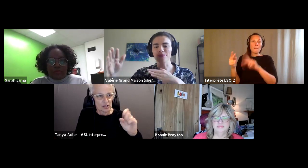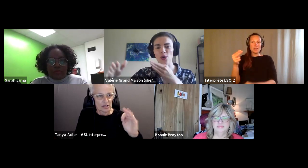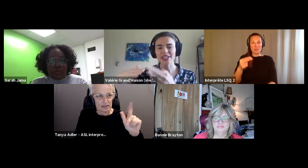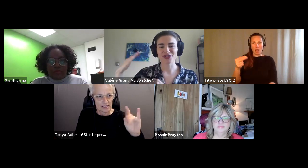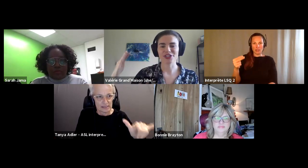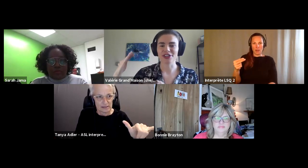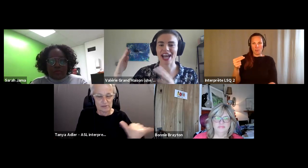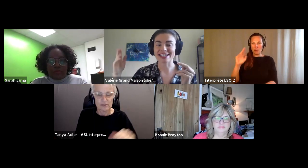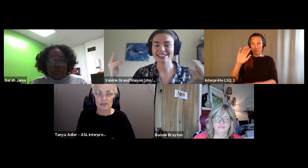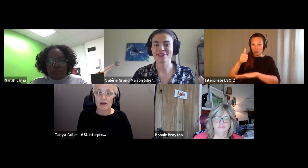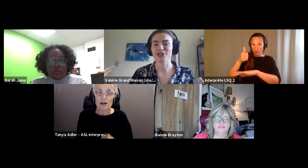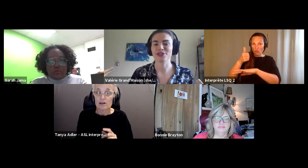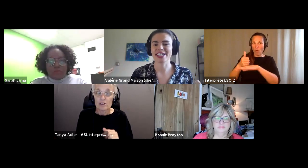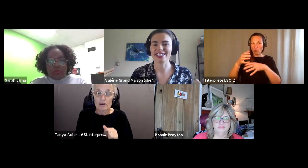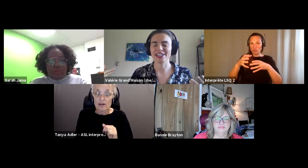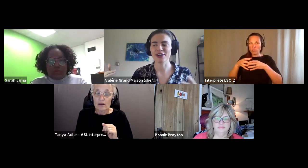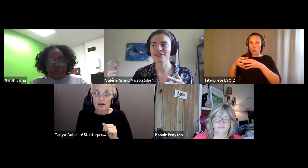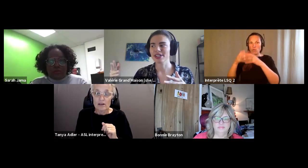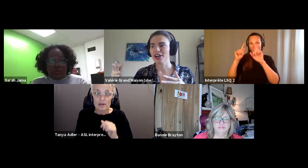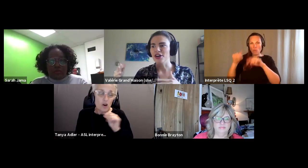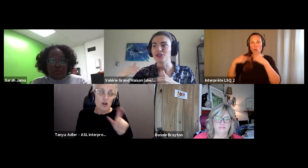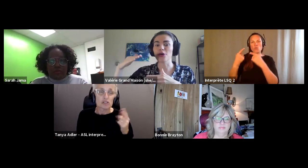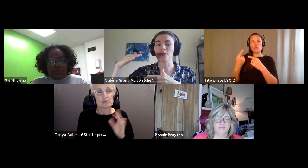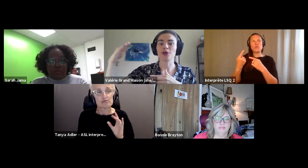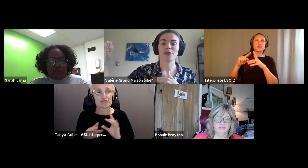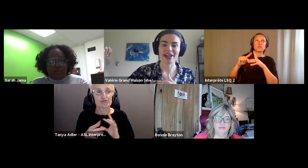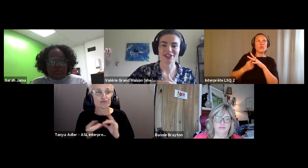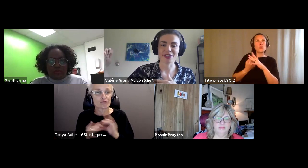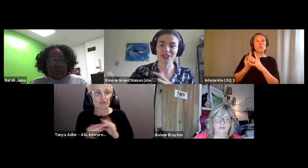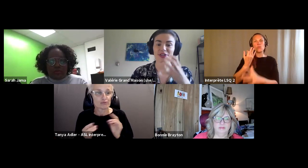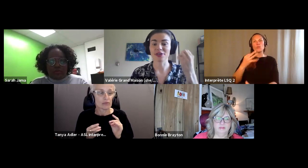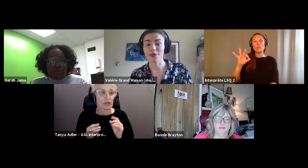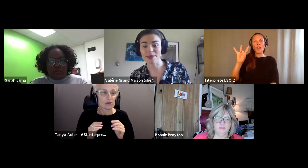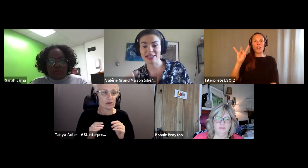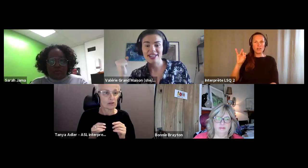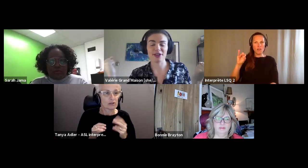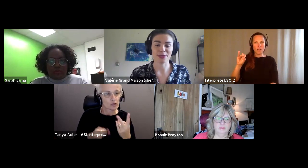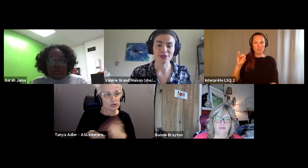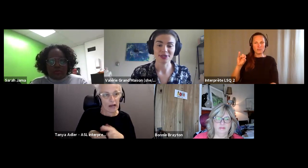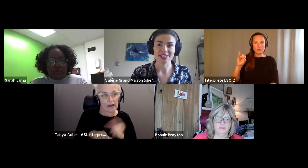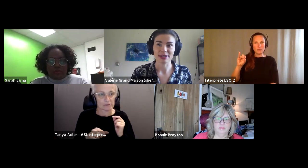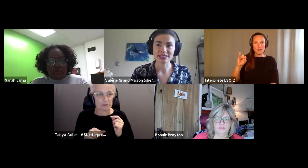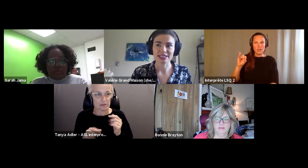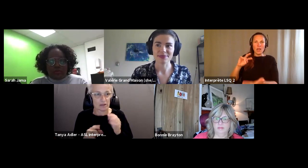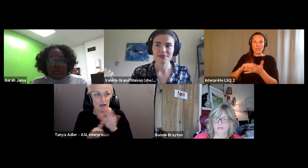Valérie Grand’Maison (she/elle): And more than just an addictive understanding of of double oppression when you're a woman and a person with disability.